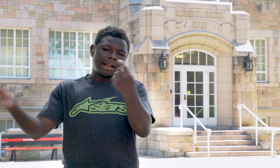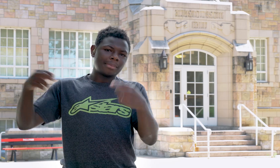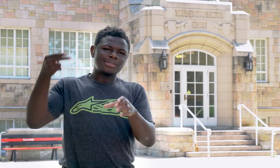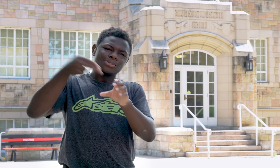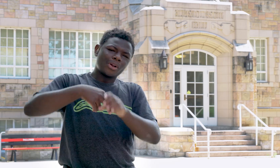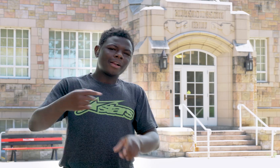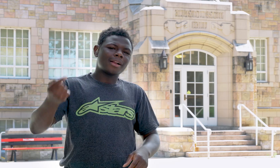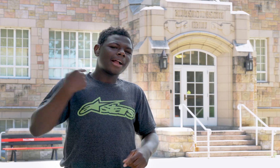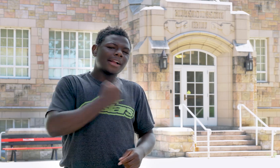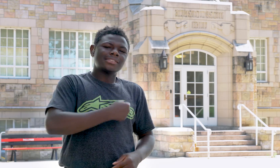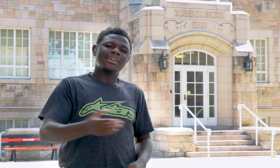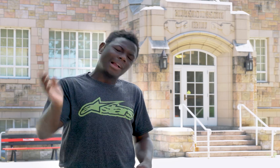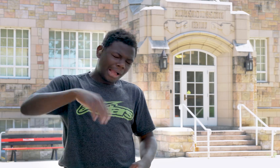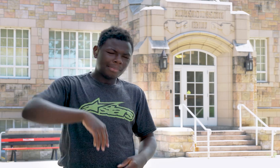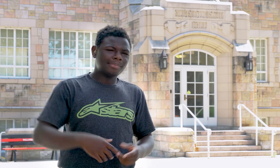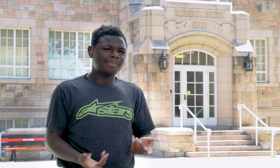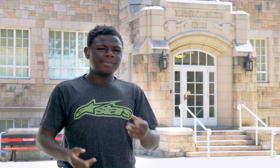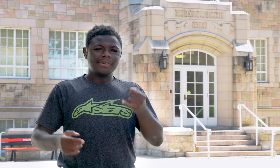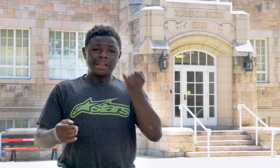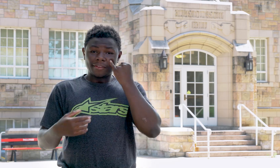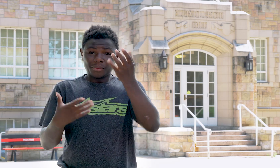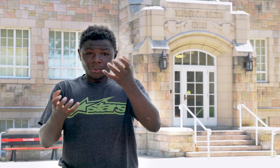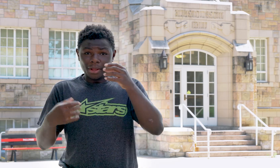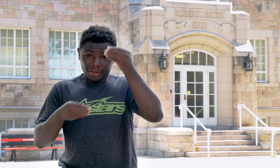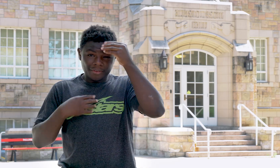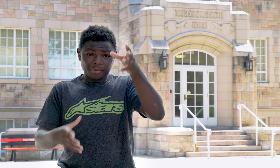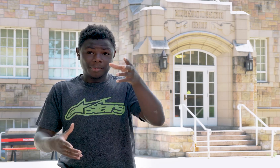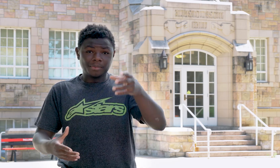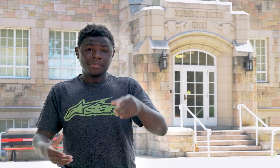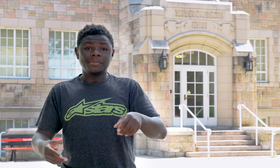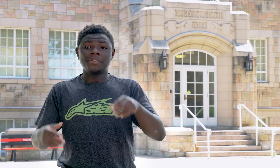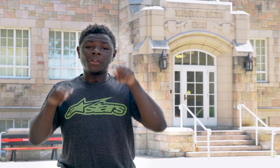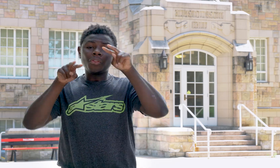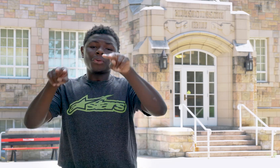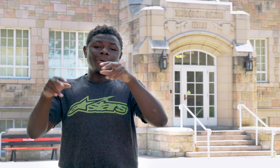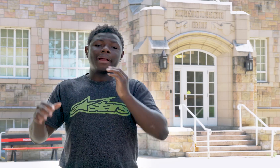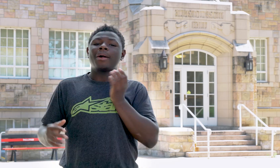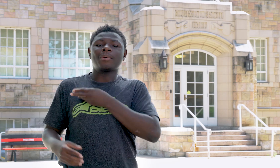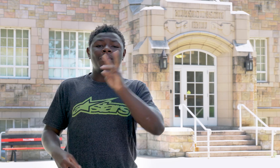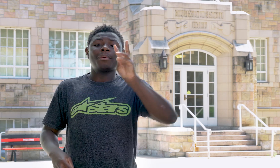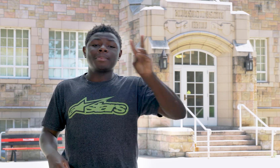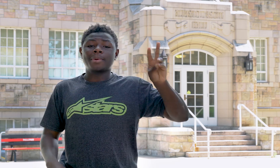Come join us! If you'd like more information, look up our website.